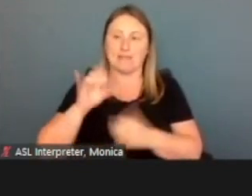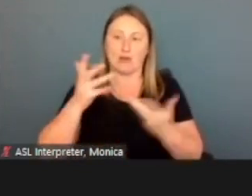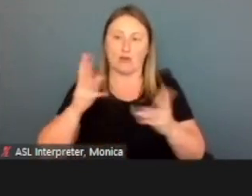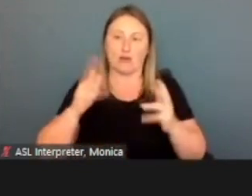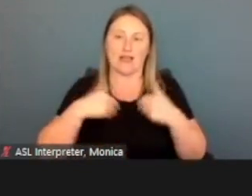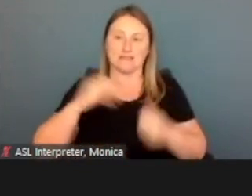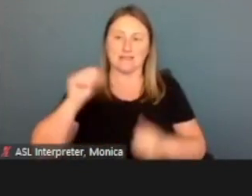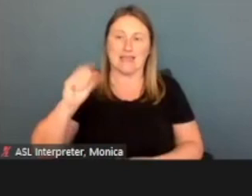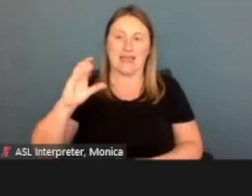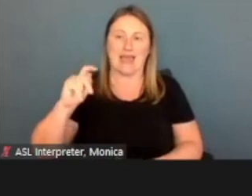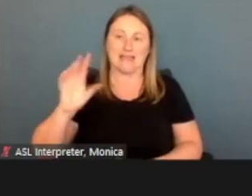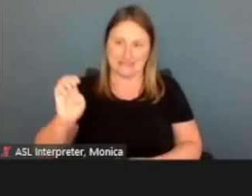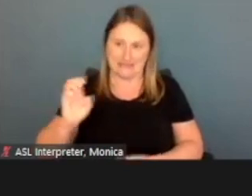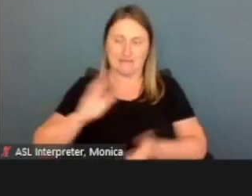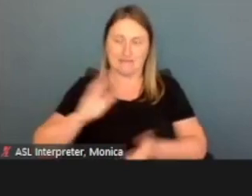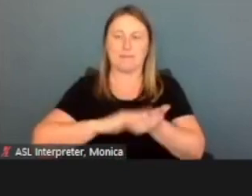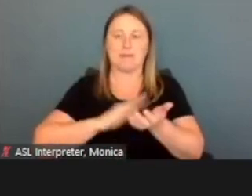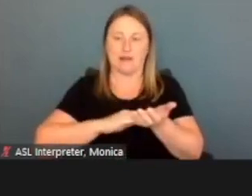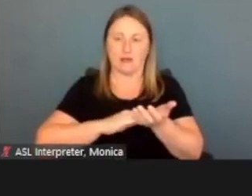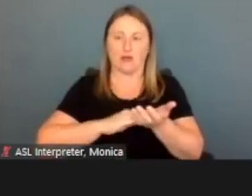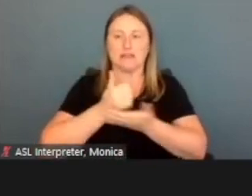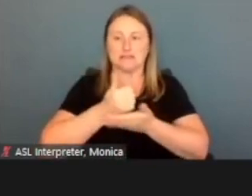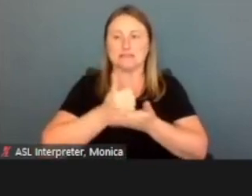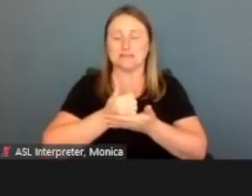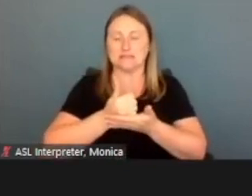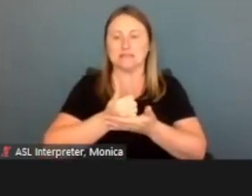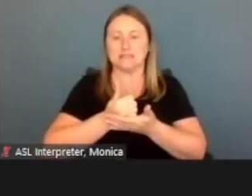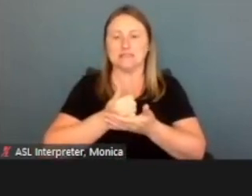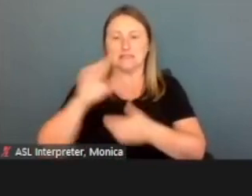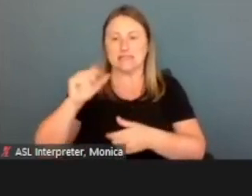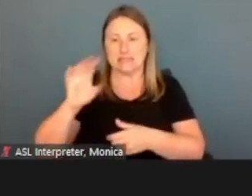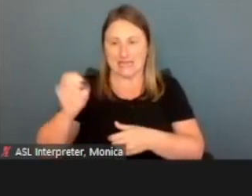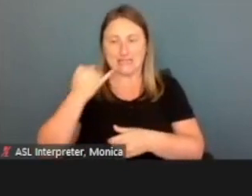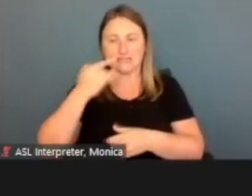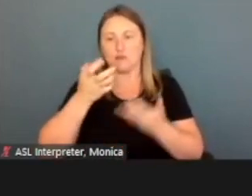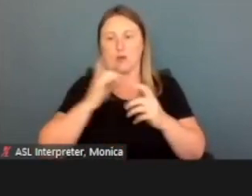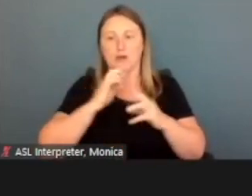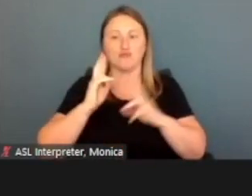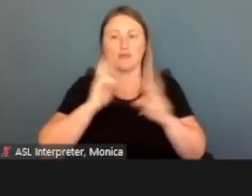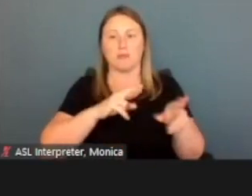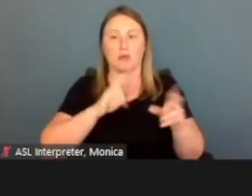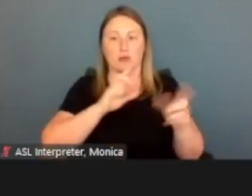medical assistance case on it. If they wanted to report a change, they can click here.